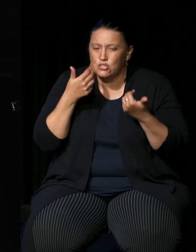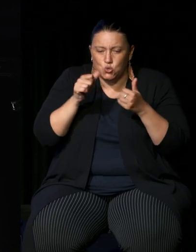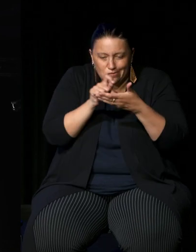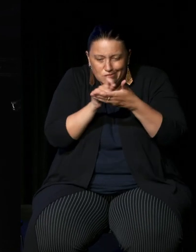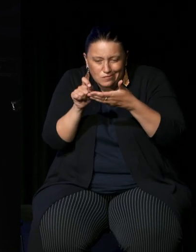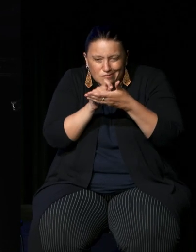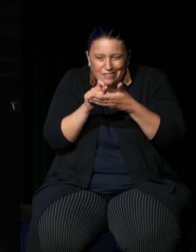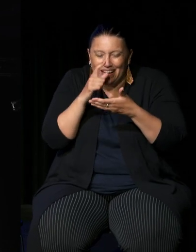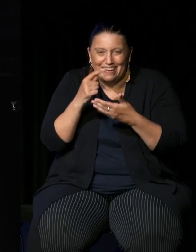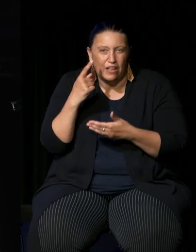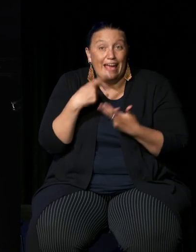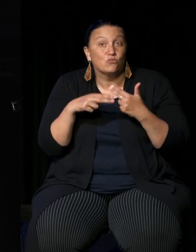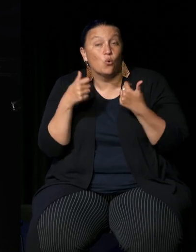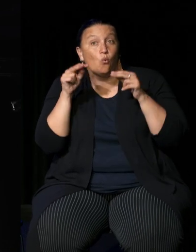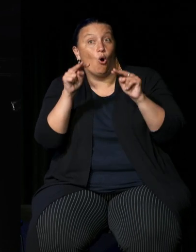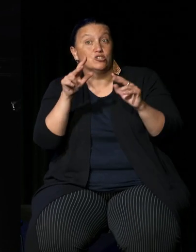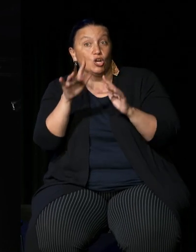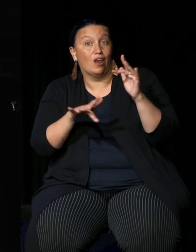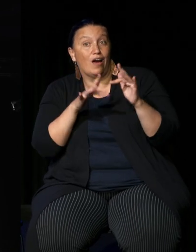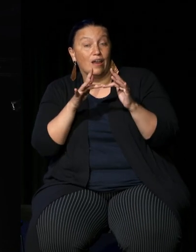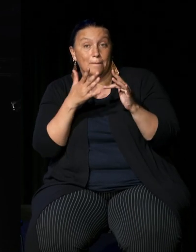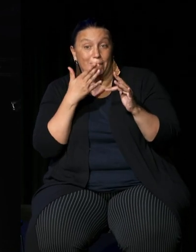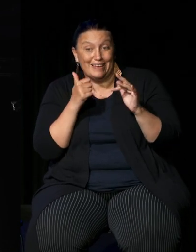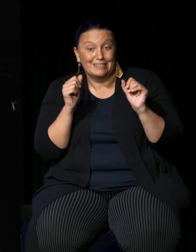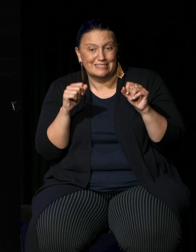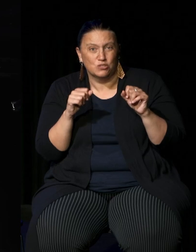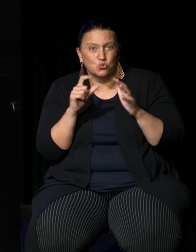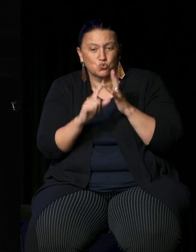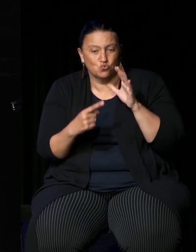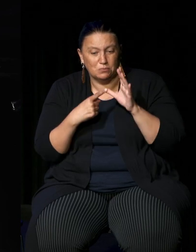we've got and if you're listening um via the Internet then please do respond to this we've